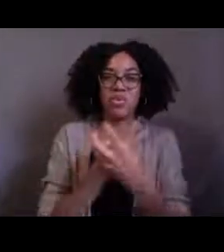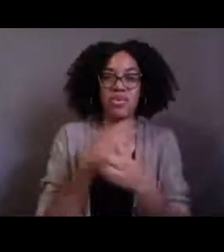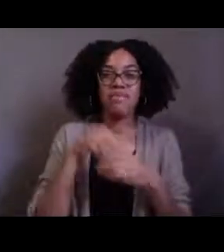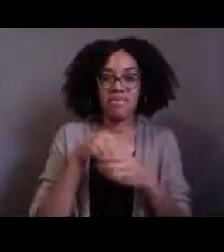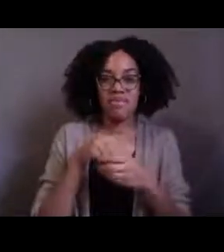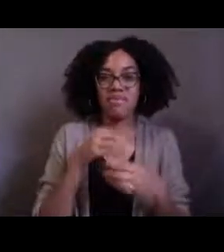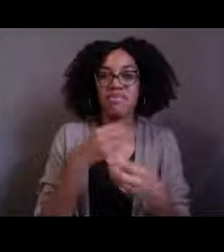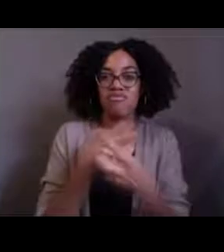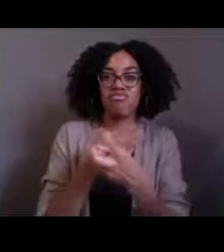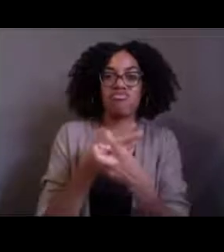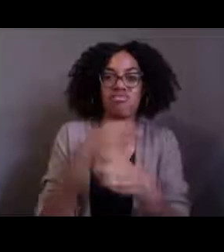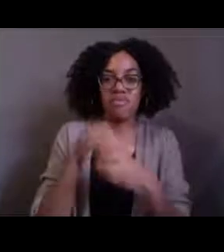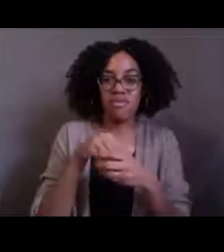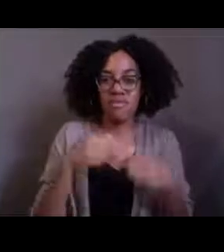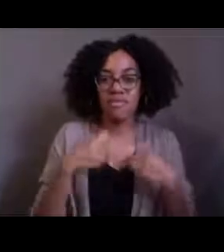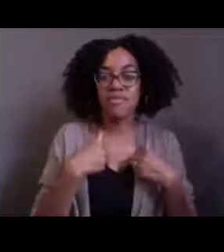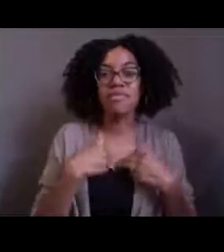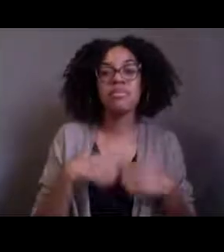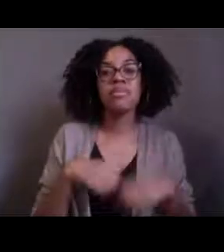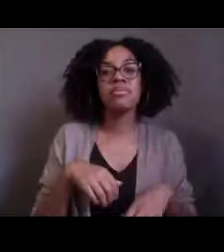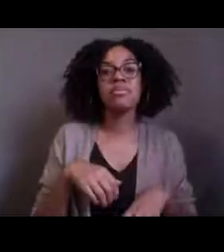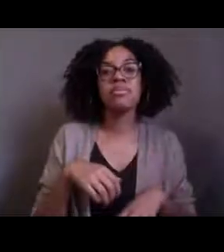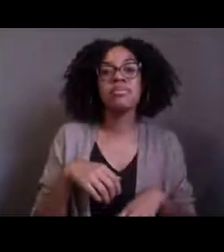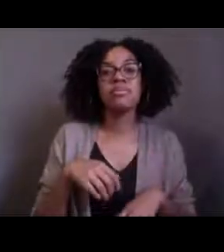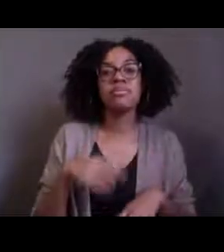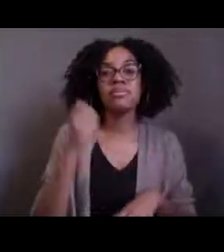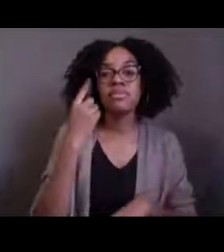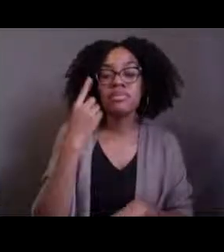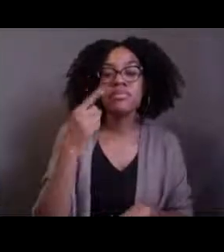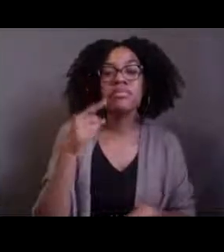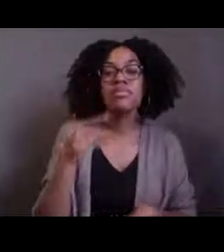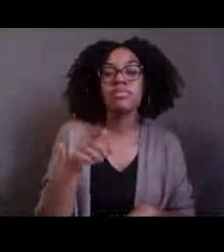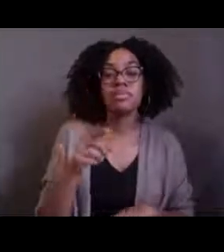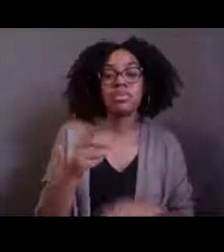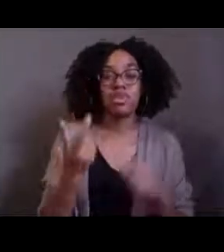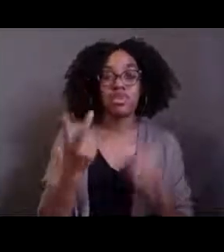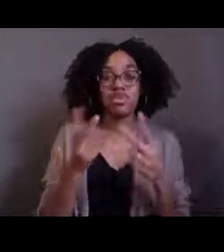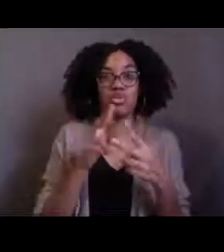so you saw a regular chimera and a rhinochimaera, rhino means nose